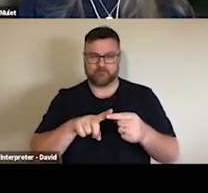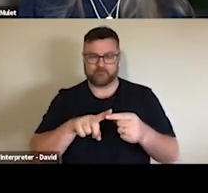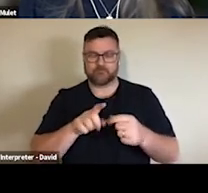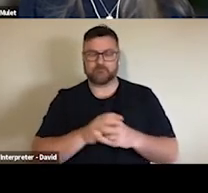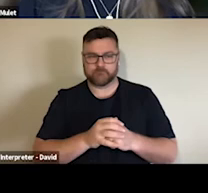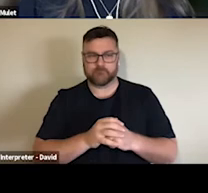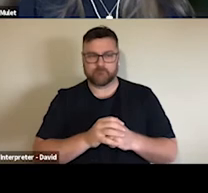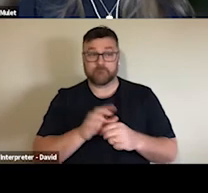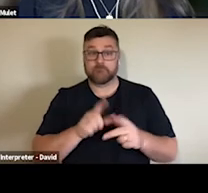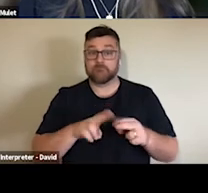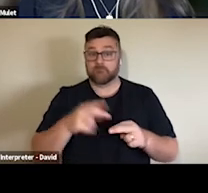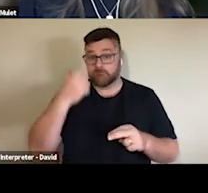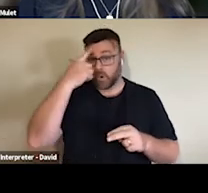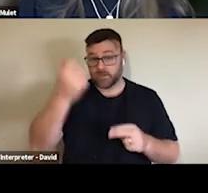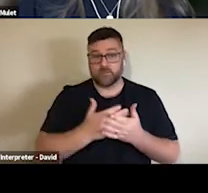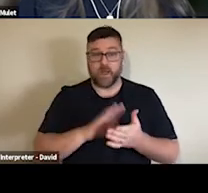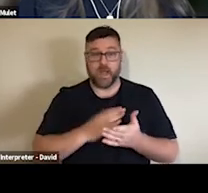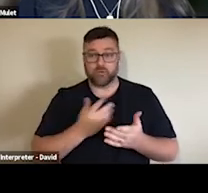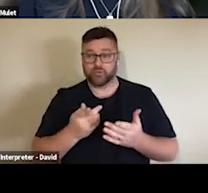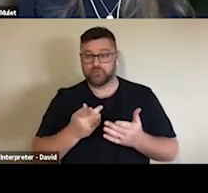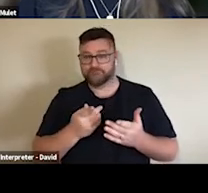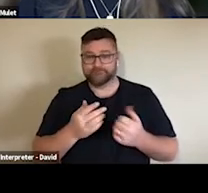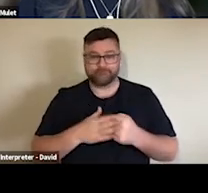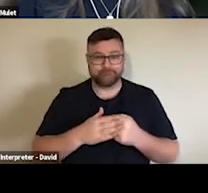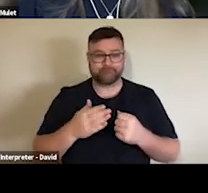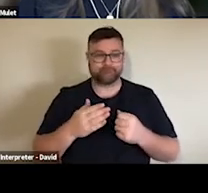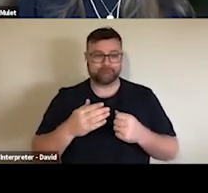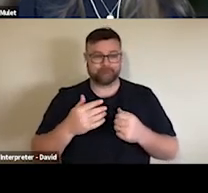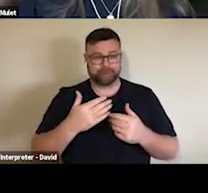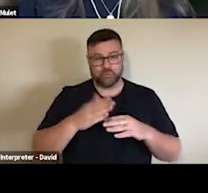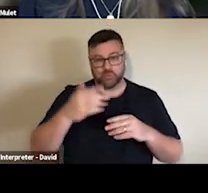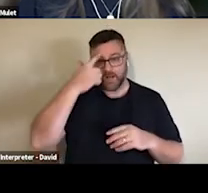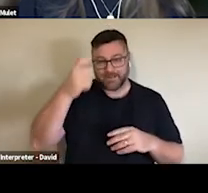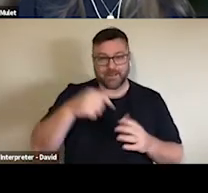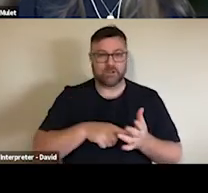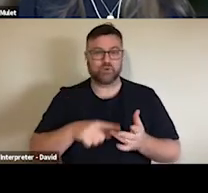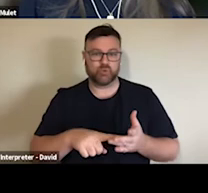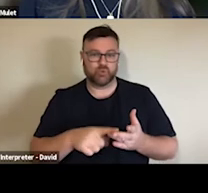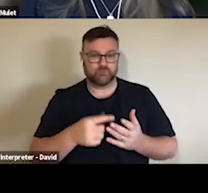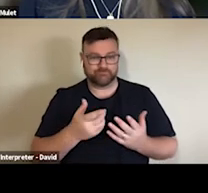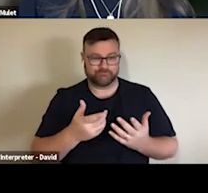that's going to be the key, isn't it? But it's interesting to see how Americans are more optimistic about kind of things being